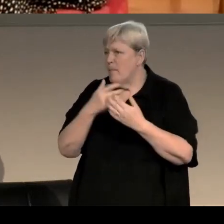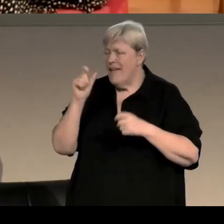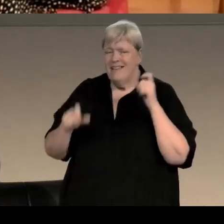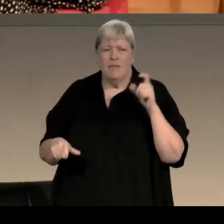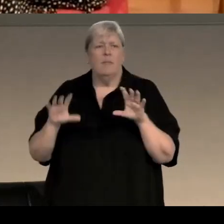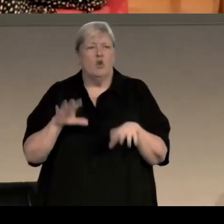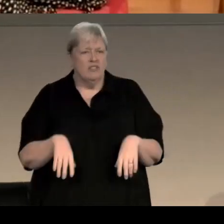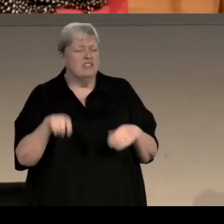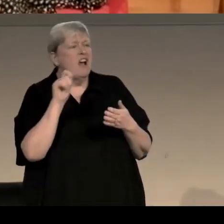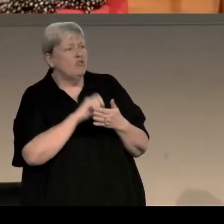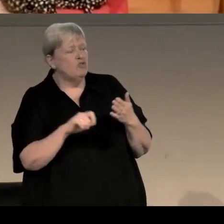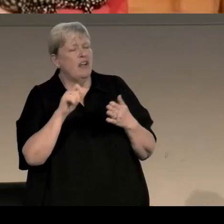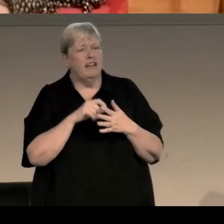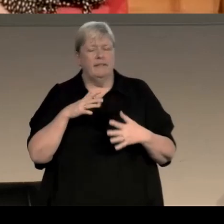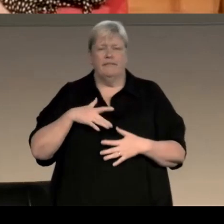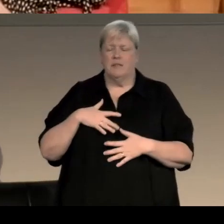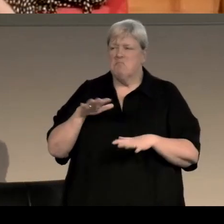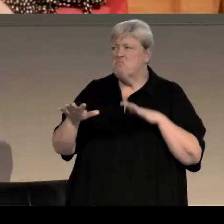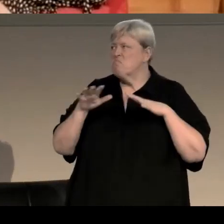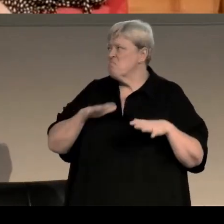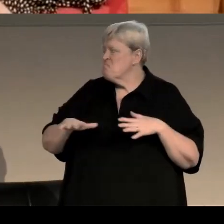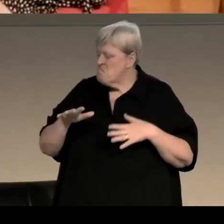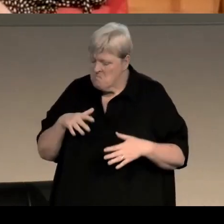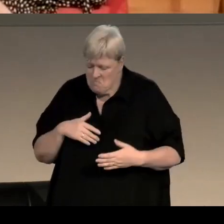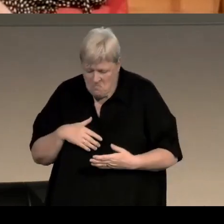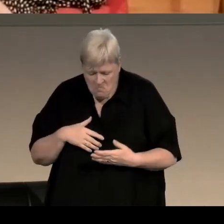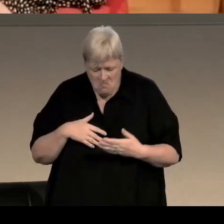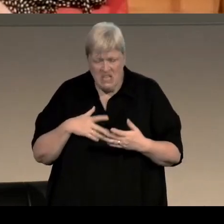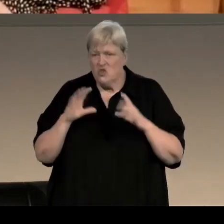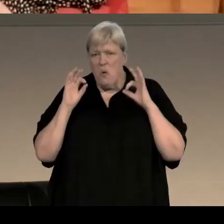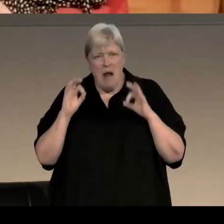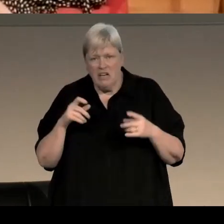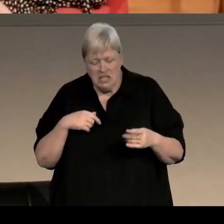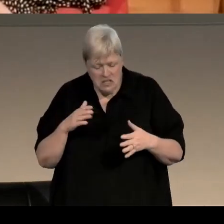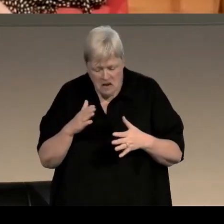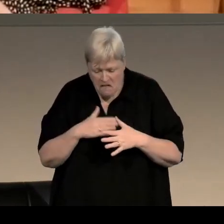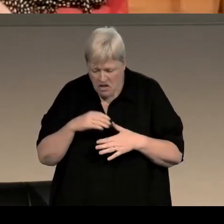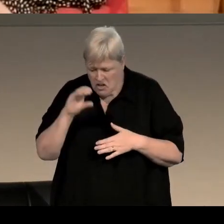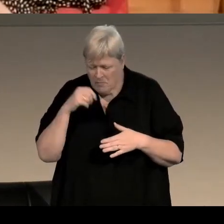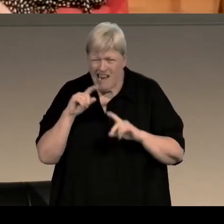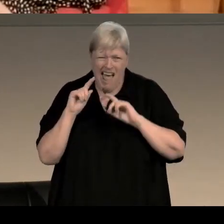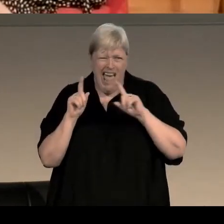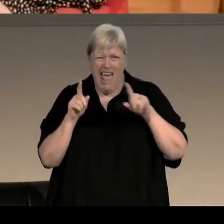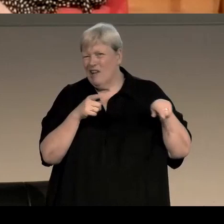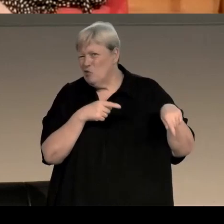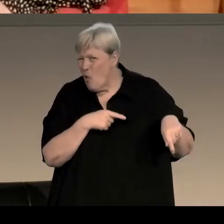they get very bogged down because they can't get the first chapter perfect. I'd say just ignore your first chapter, get on with it.